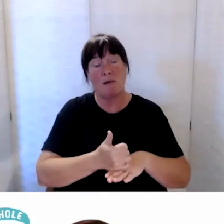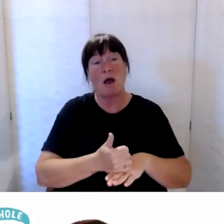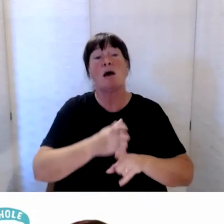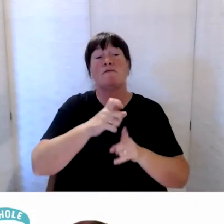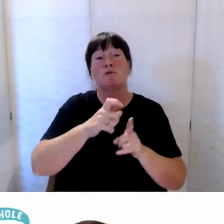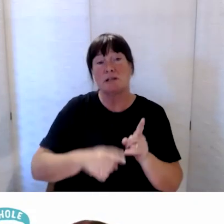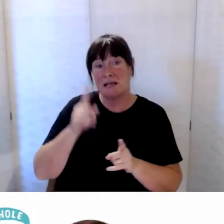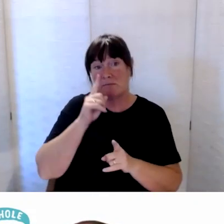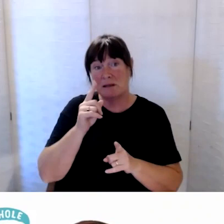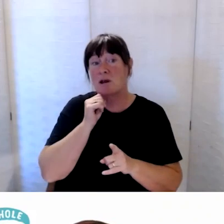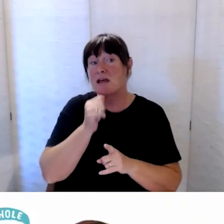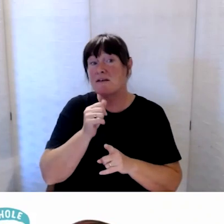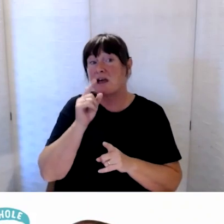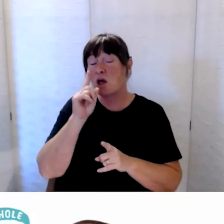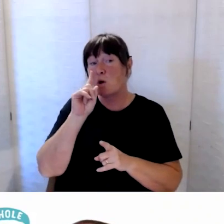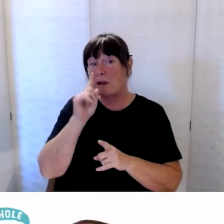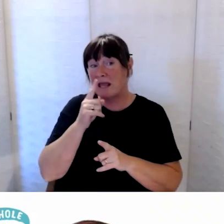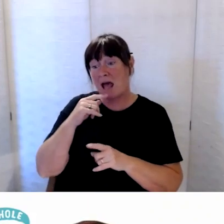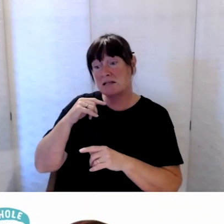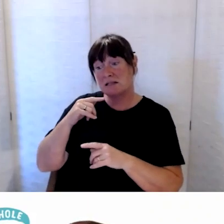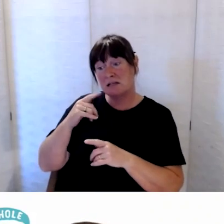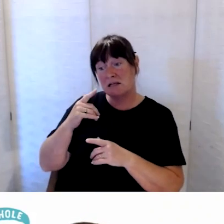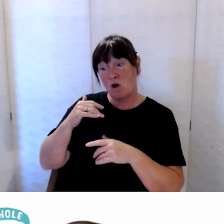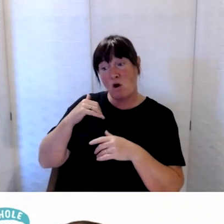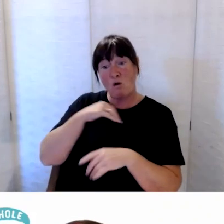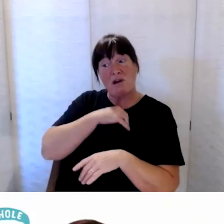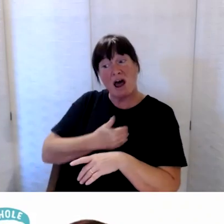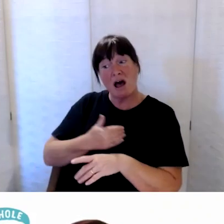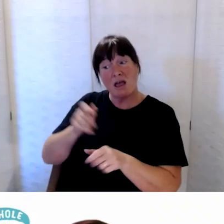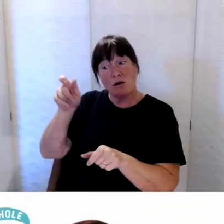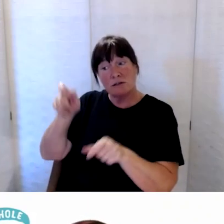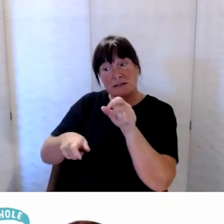if we can’t depend on Civil Defense since they’re already so busy?